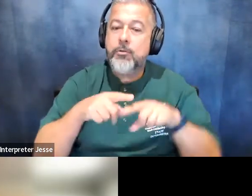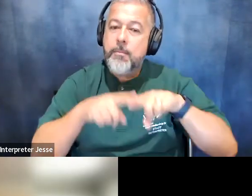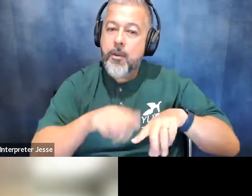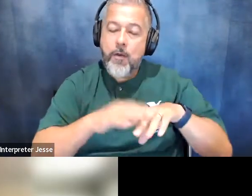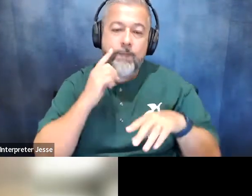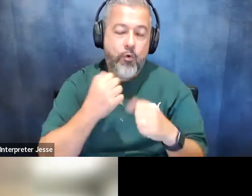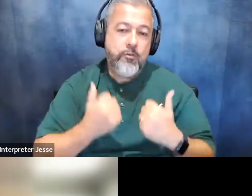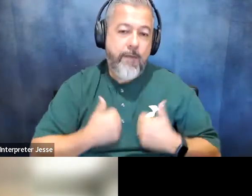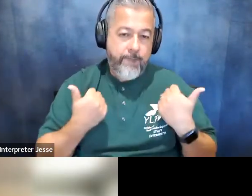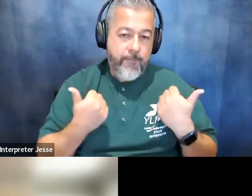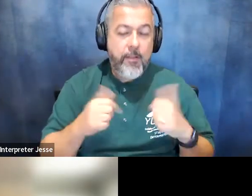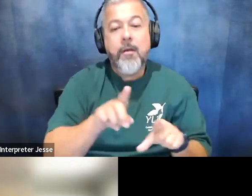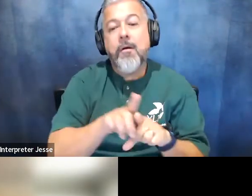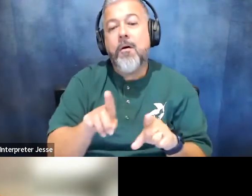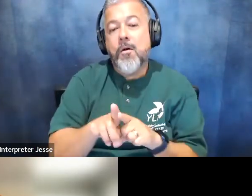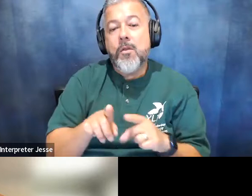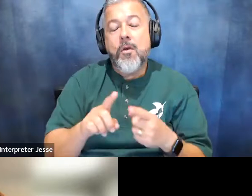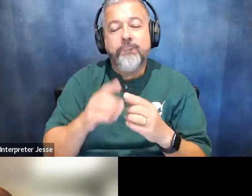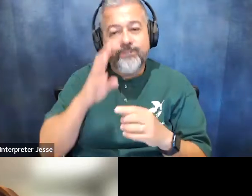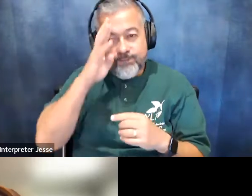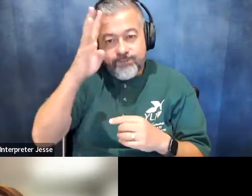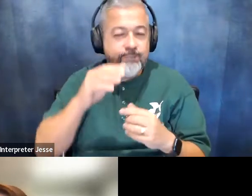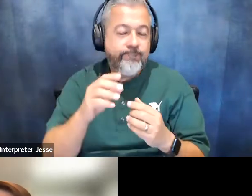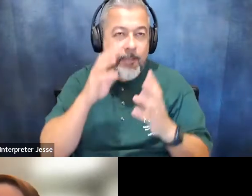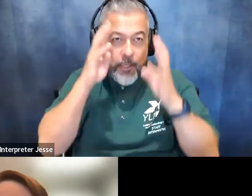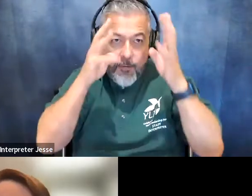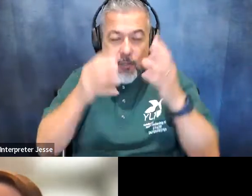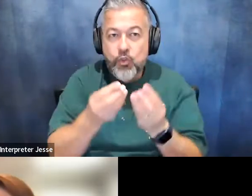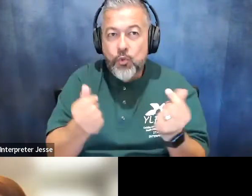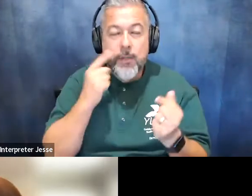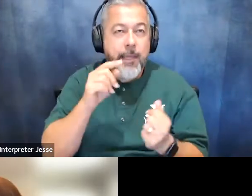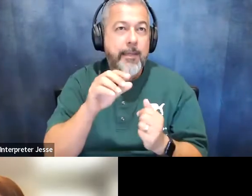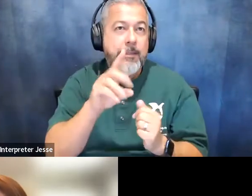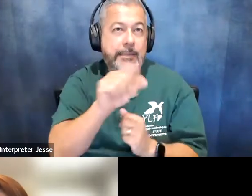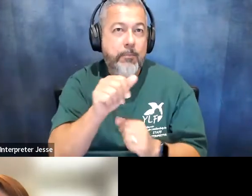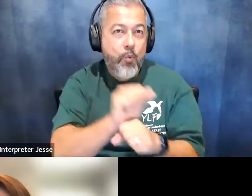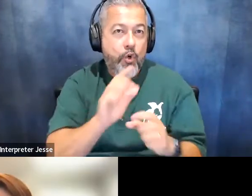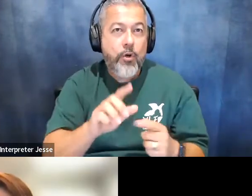and also developed innovative solutions like a disabled worker tax credit and increased